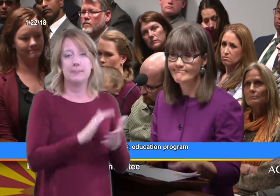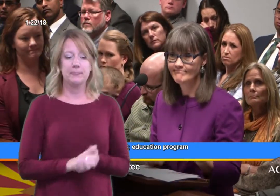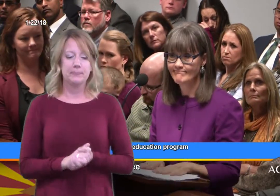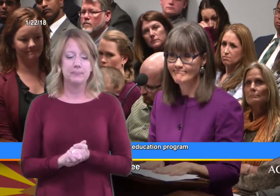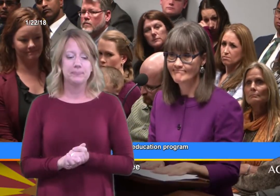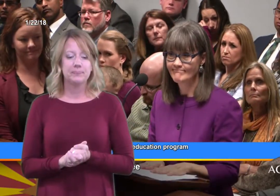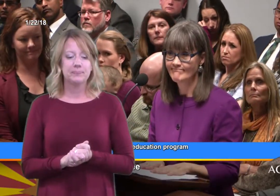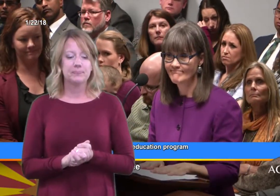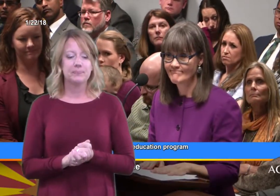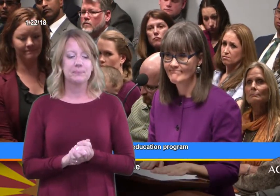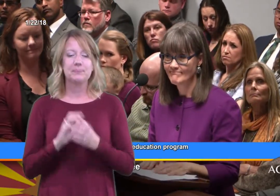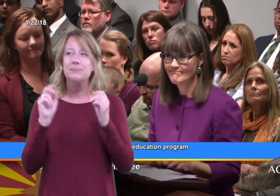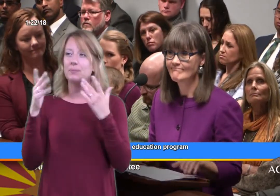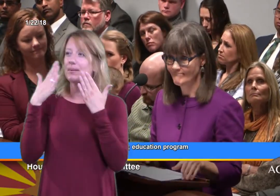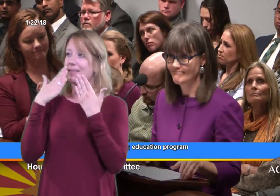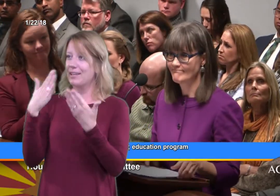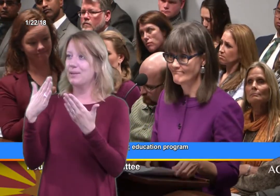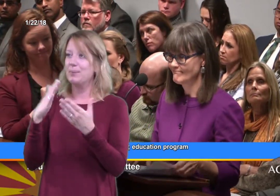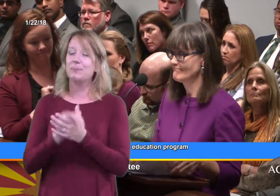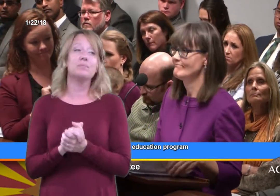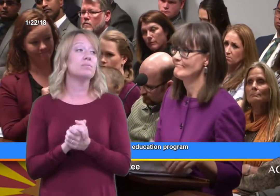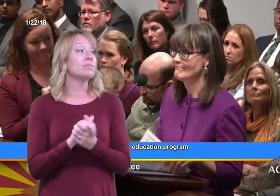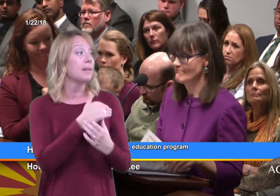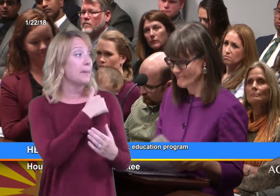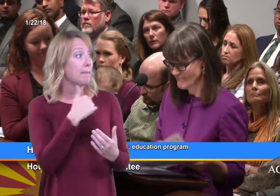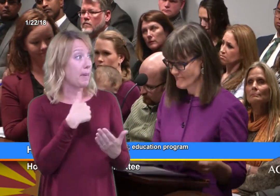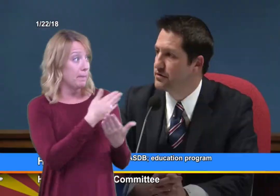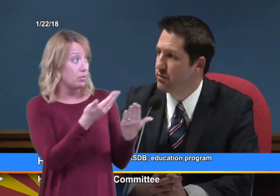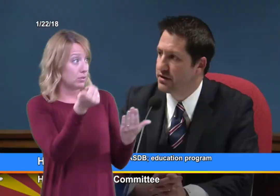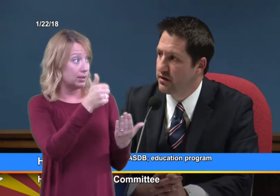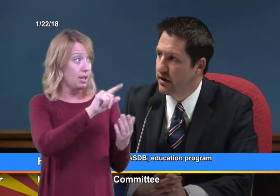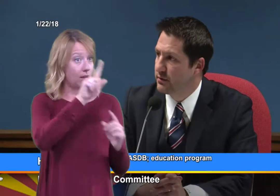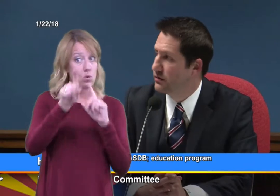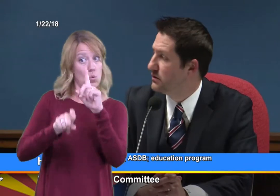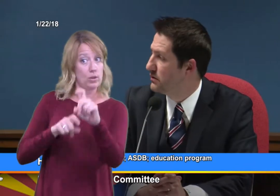(Rep. Boyer) Thank you. Members any questions for Superintendent Reichman?